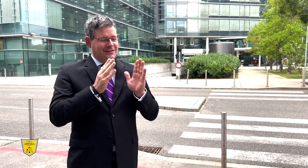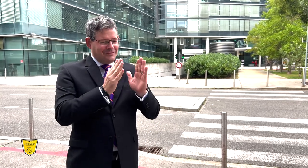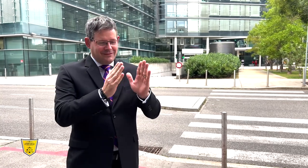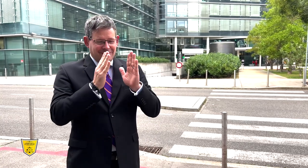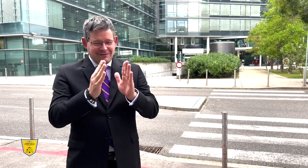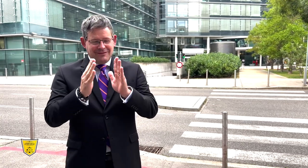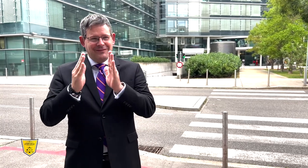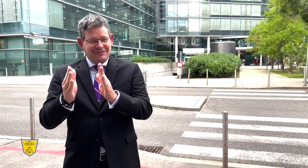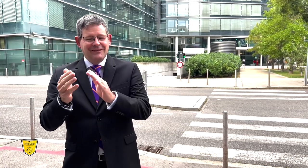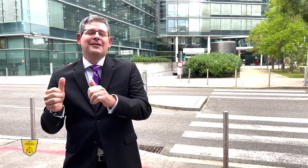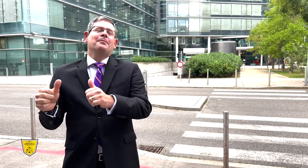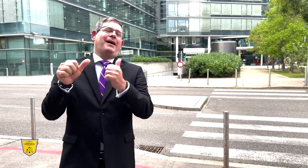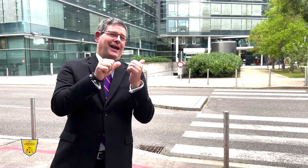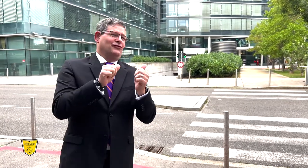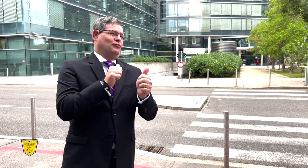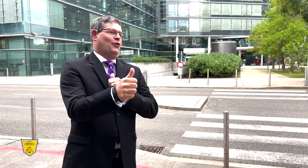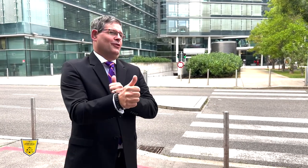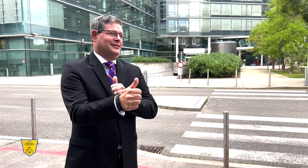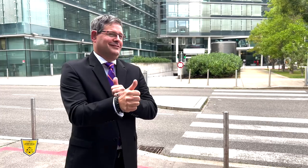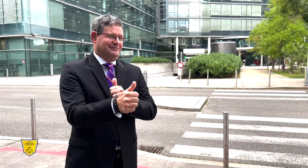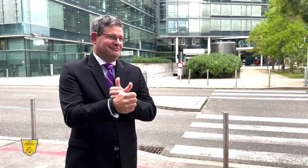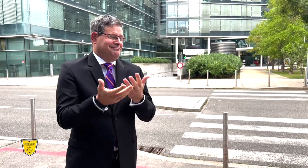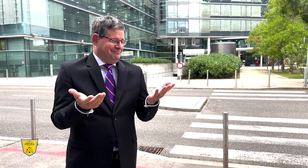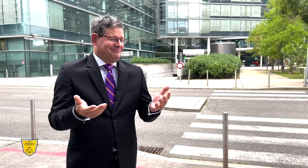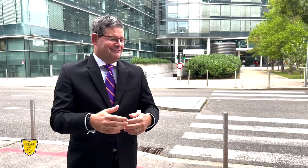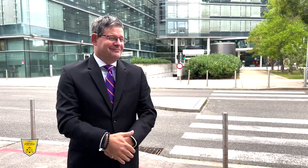because it’s always been your passion.